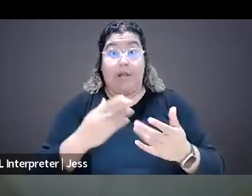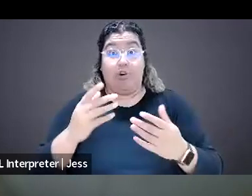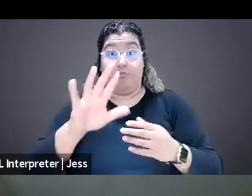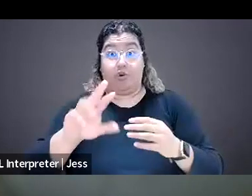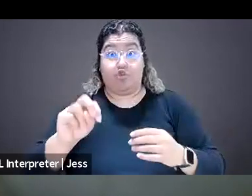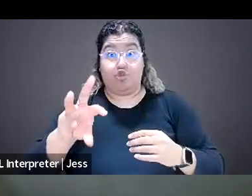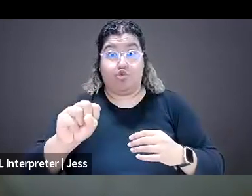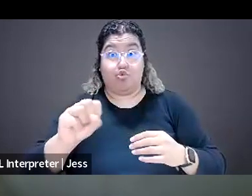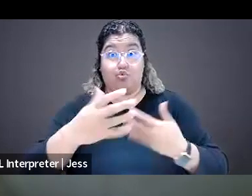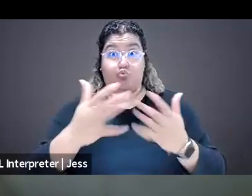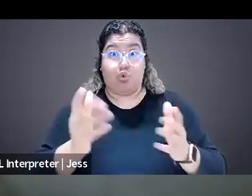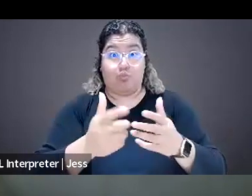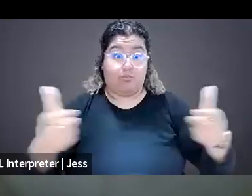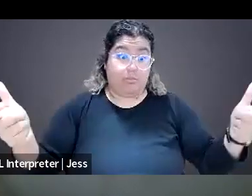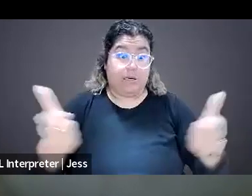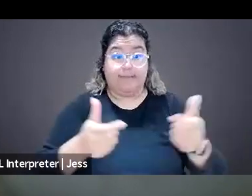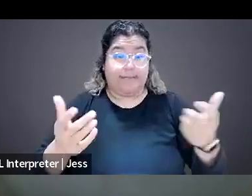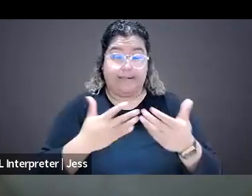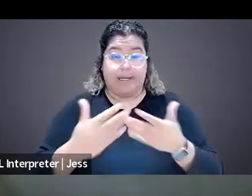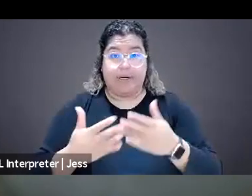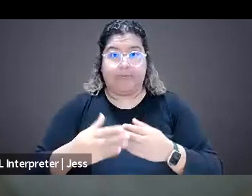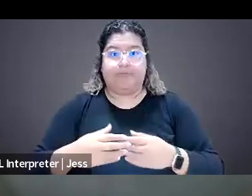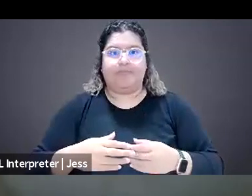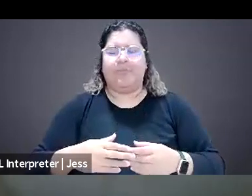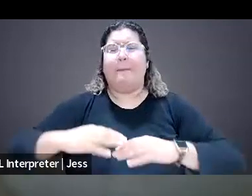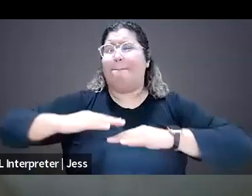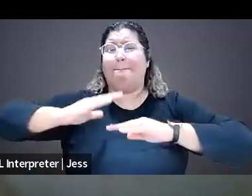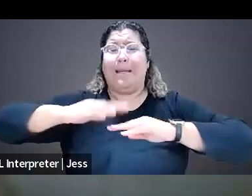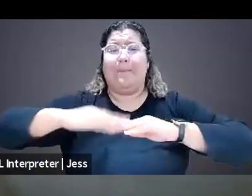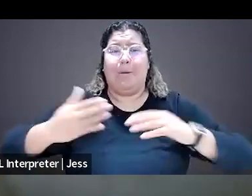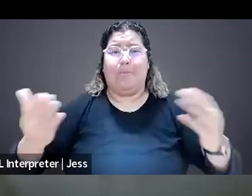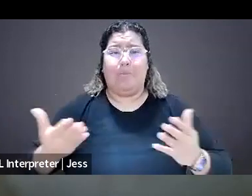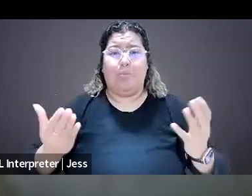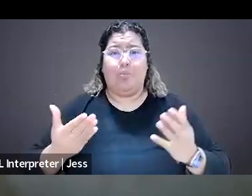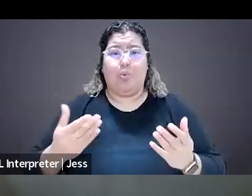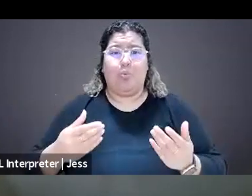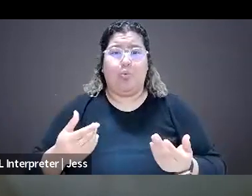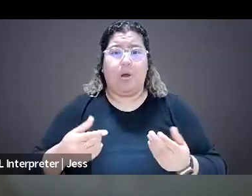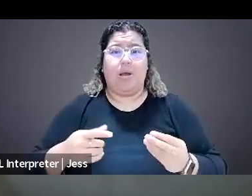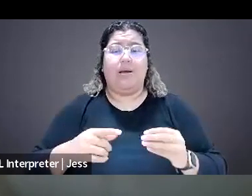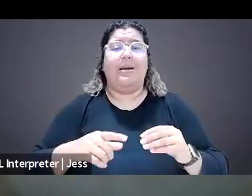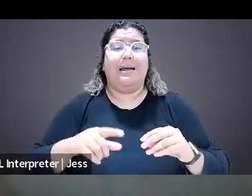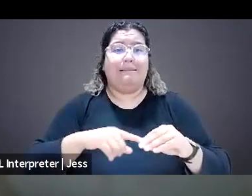The minimum thing that anyone can do is some psychosocial support to actually acknowledge the problem,